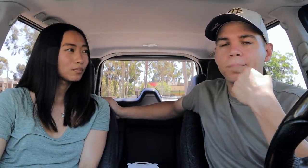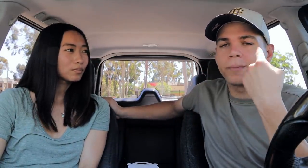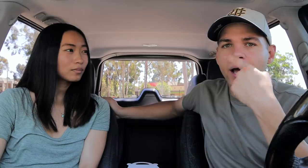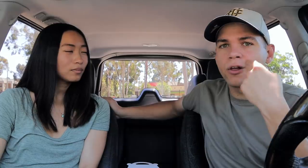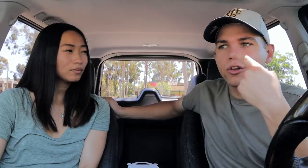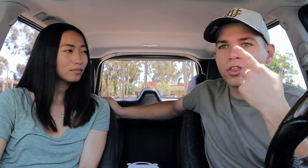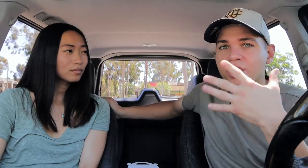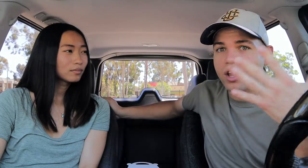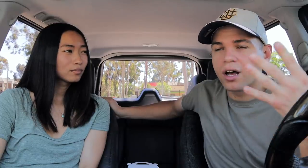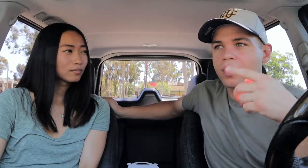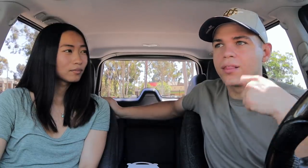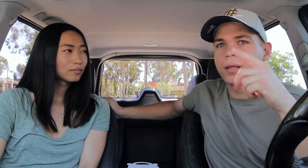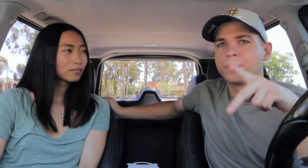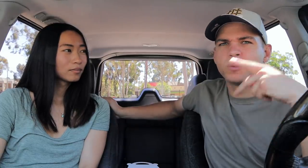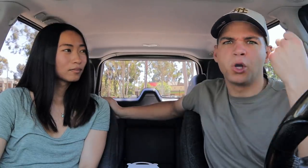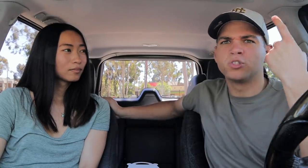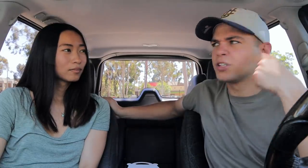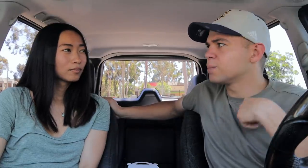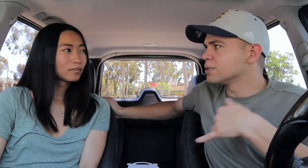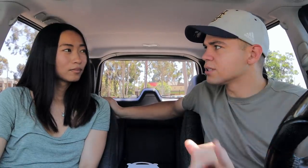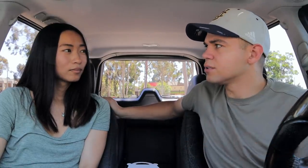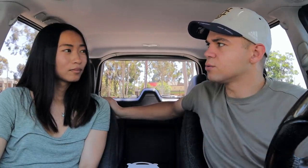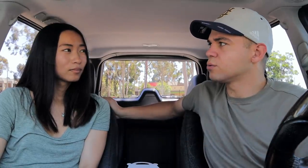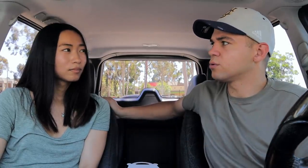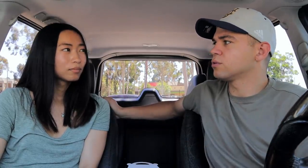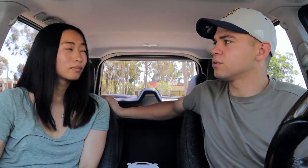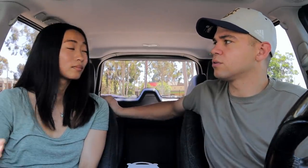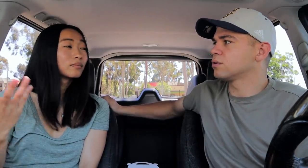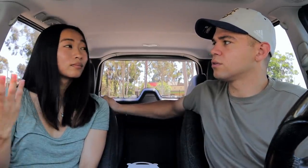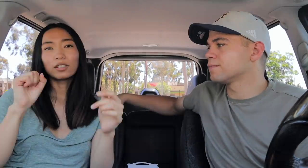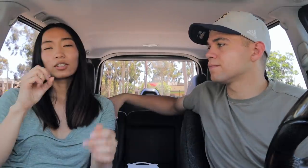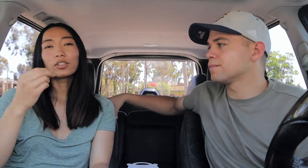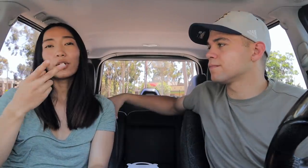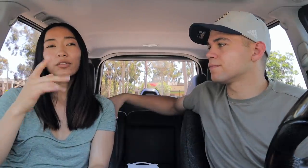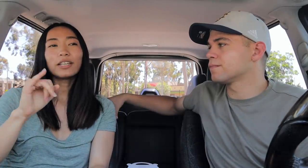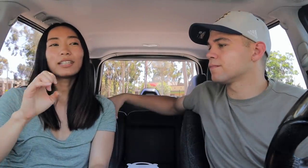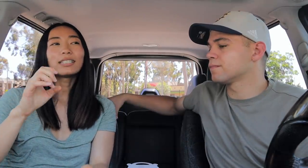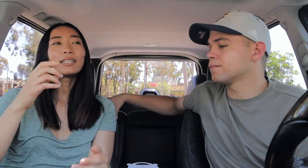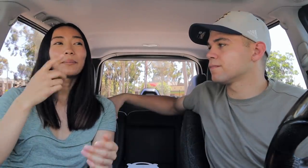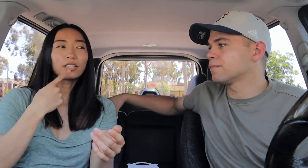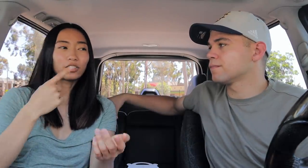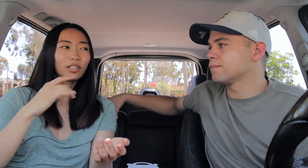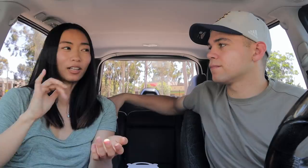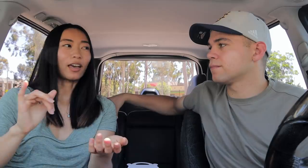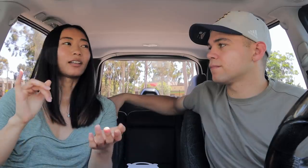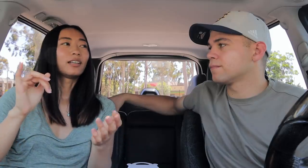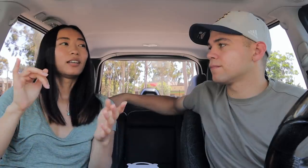mouth a lot then people understand me still Sophie did mention that